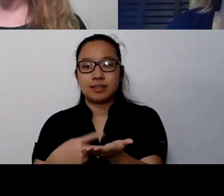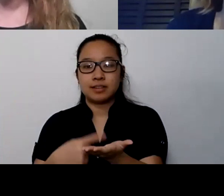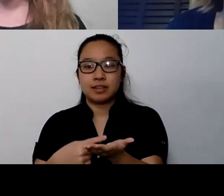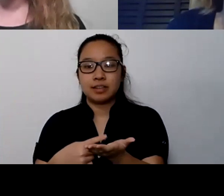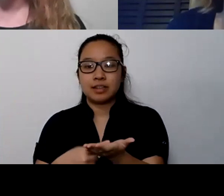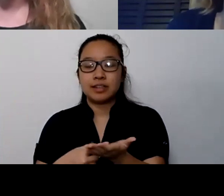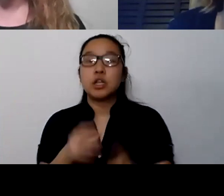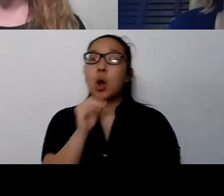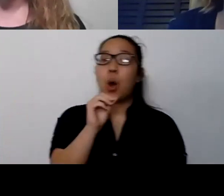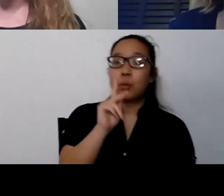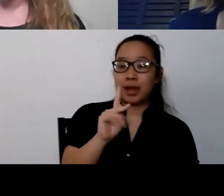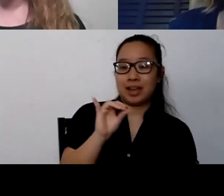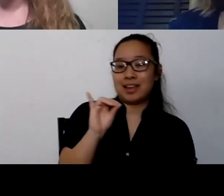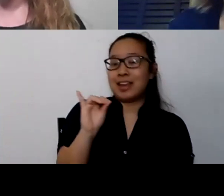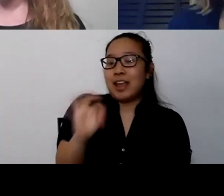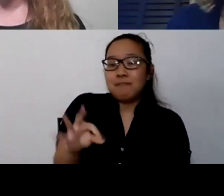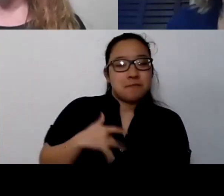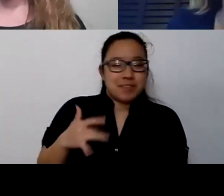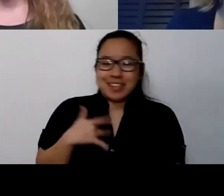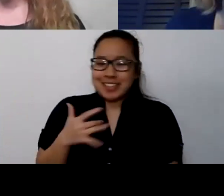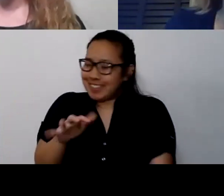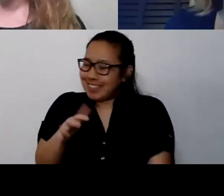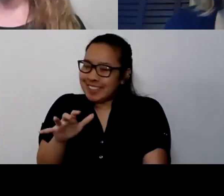And it's okay to tell someone that you're not okay.